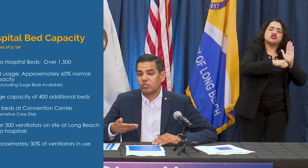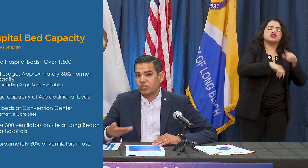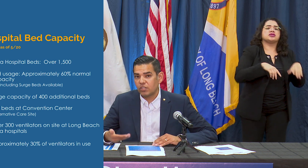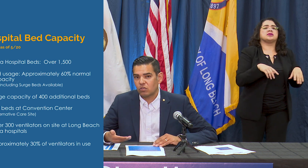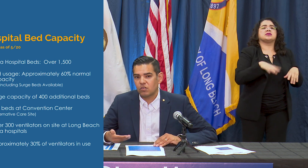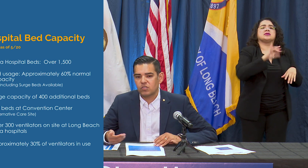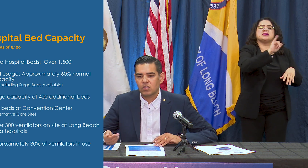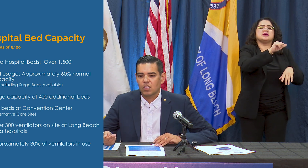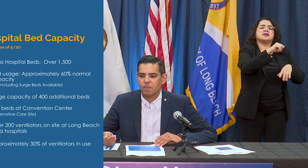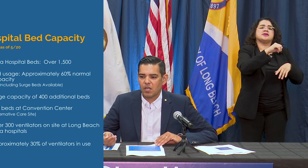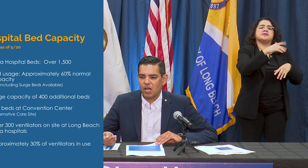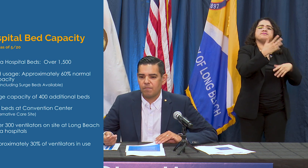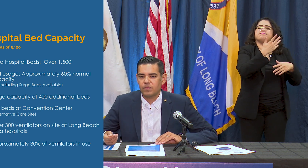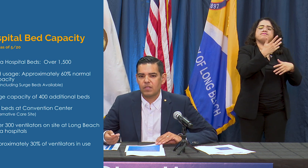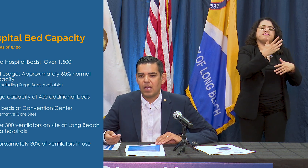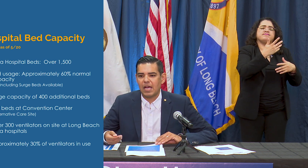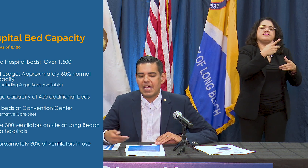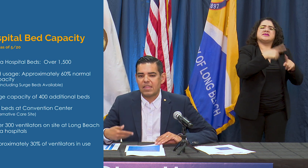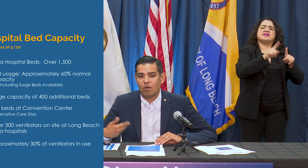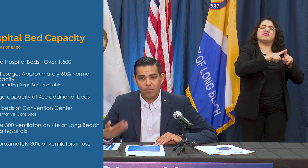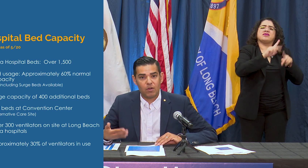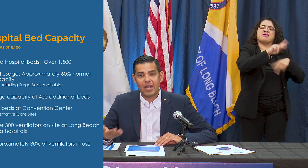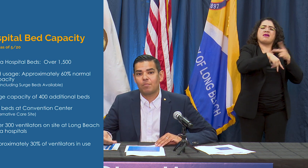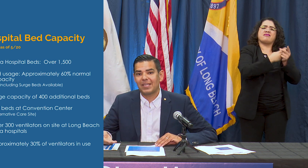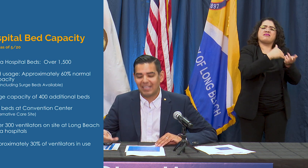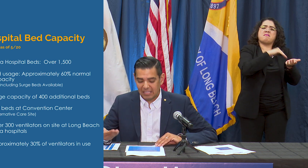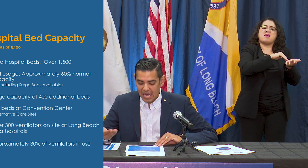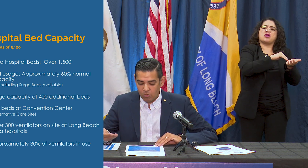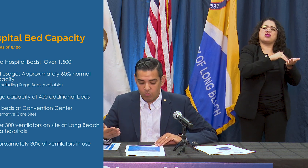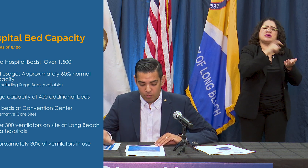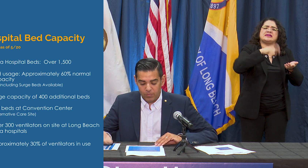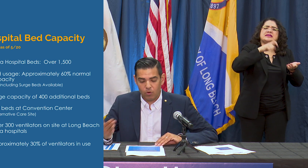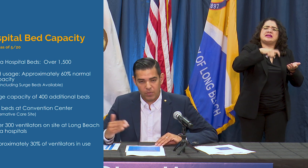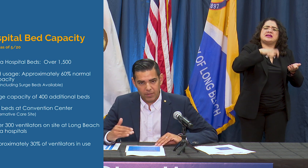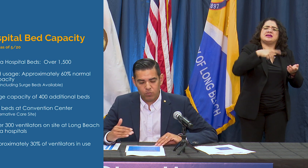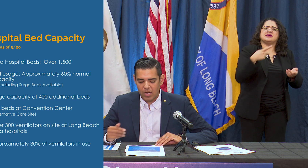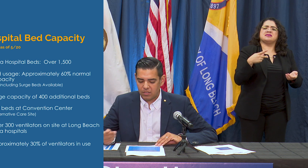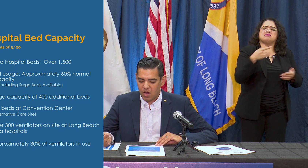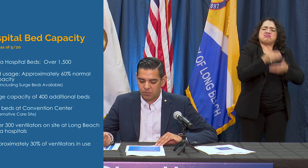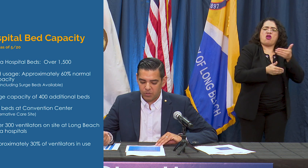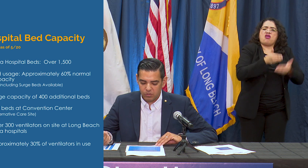procedures that are that are now being allowed or being brought into hospitals,